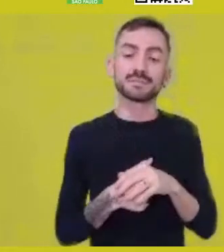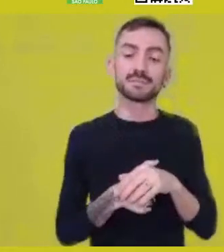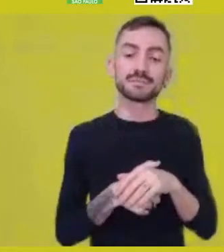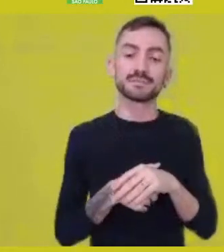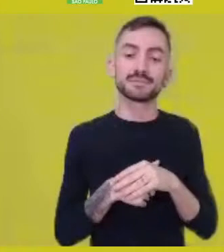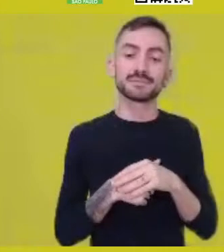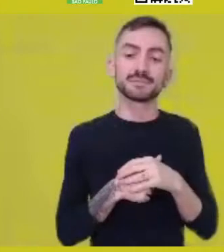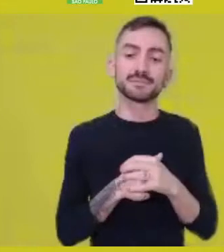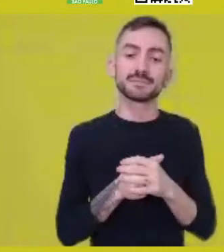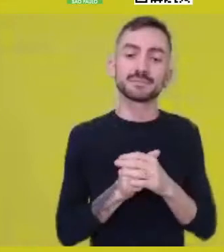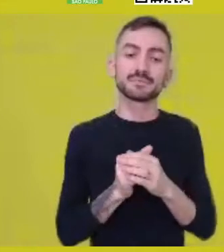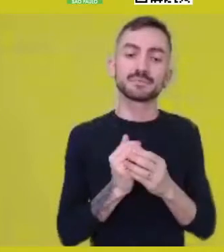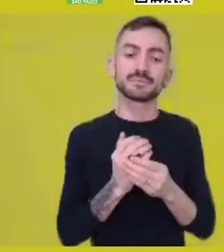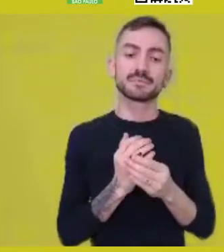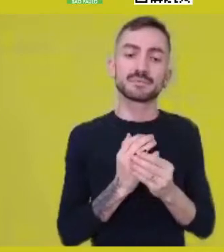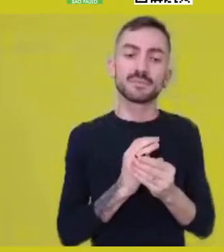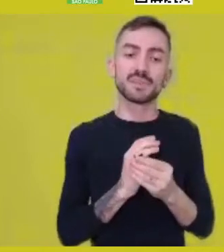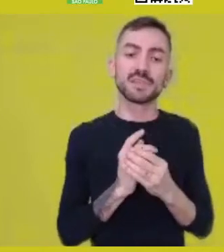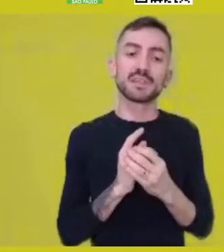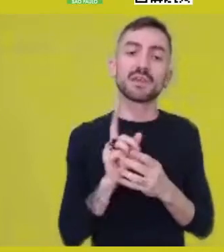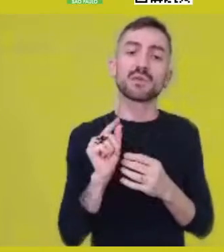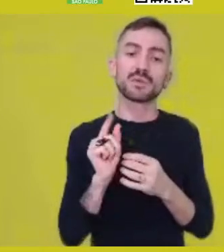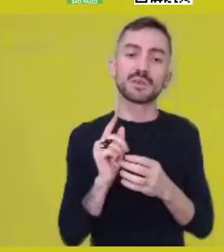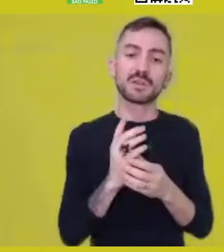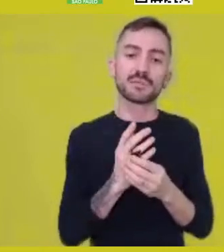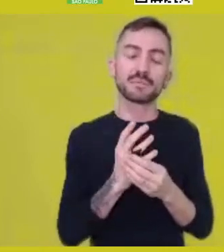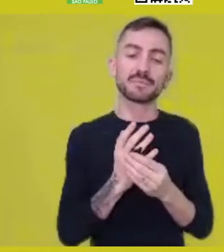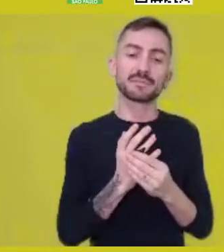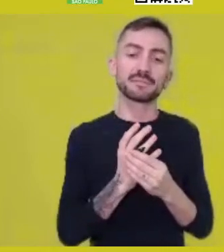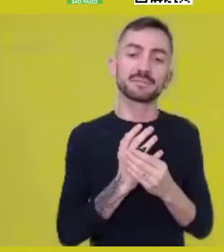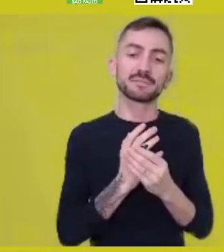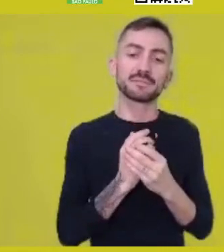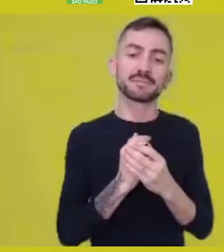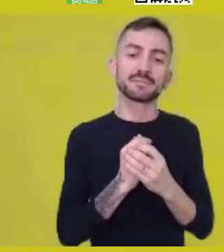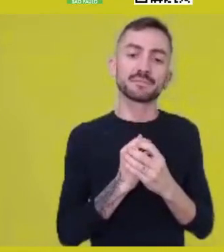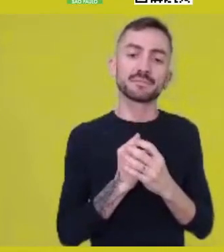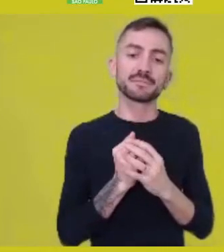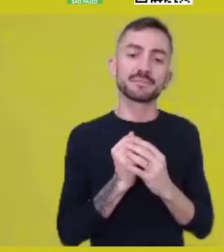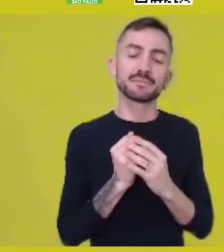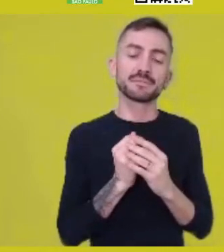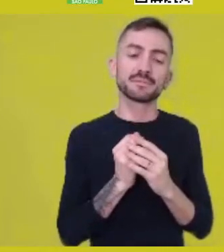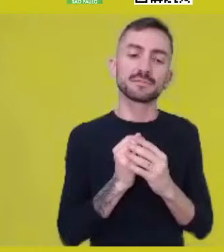It is interesting to think... If I’m not mistaken,